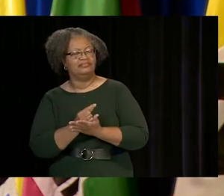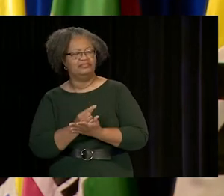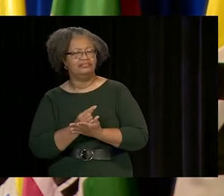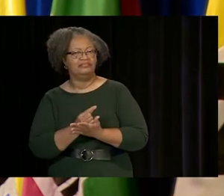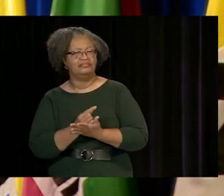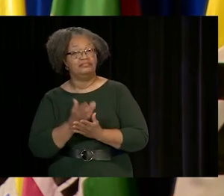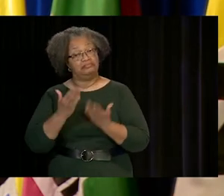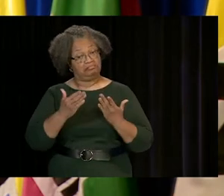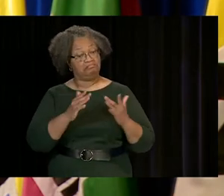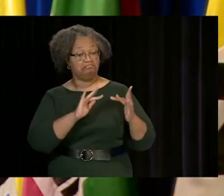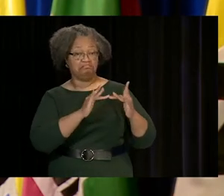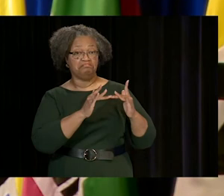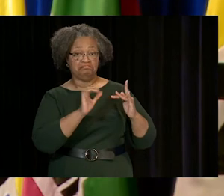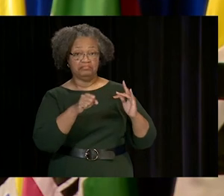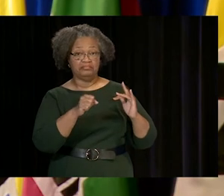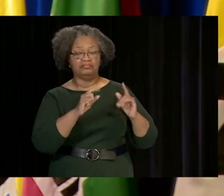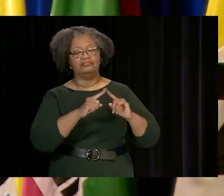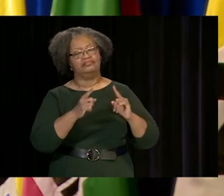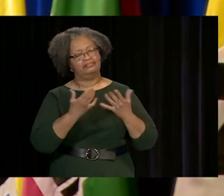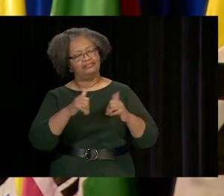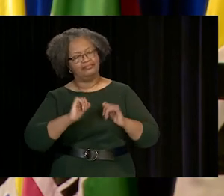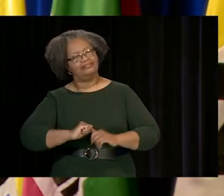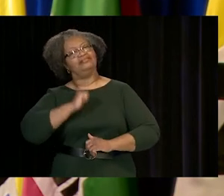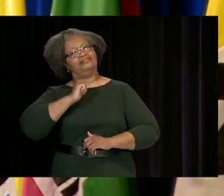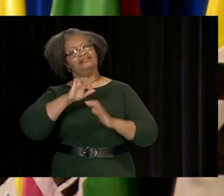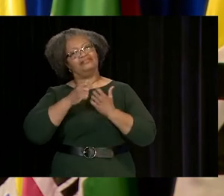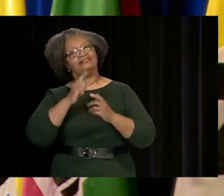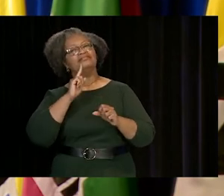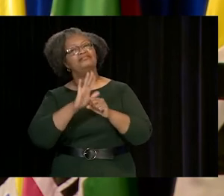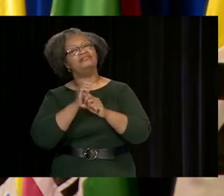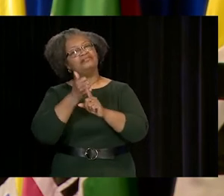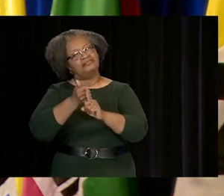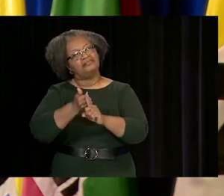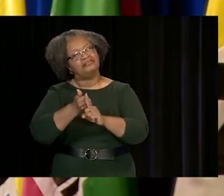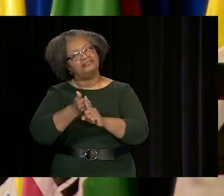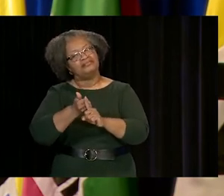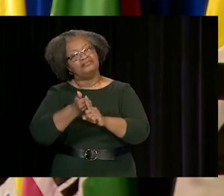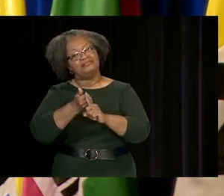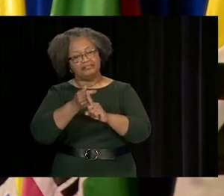IT MAY BE VIRTUAL, BUT WE ARE NO LESS PROUD OF THE WAY YOU HAVE COMMITTED YOURSELVES TO YOUR CLASSES,